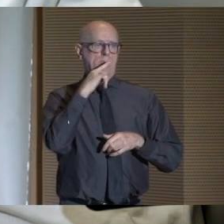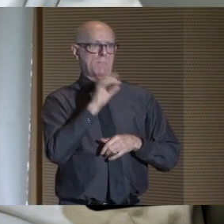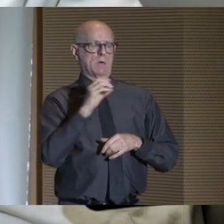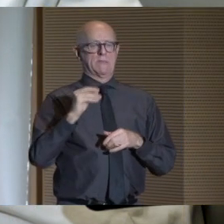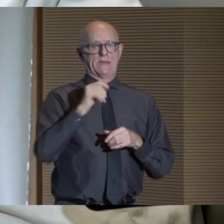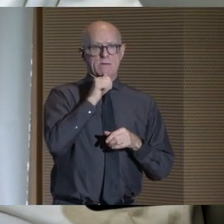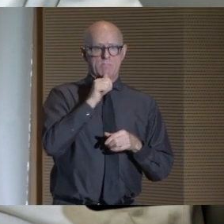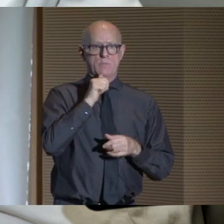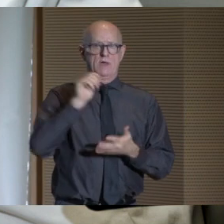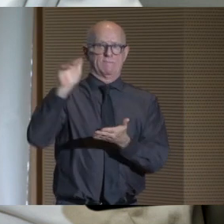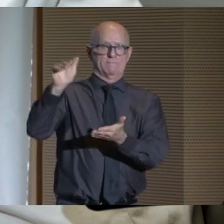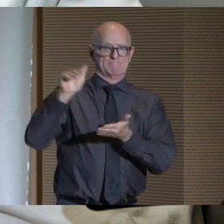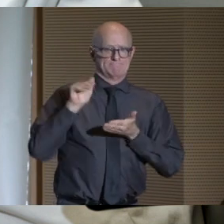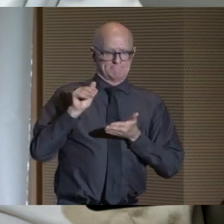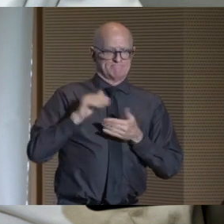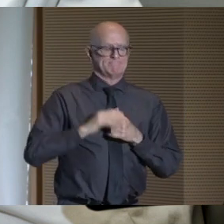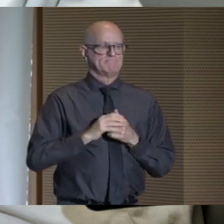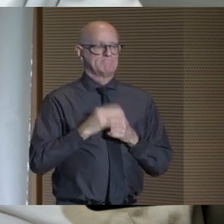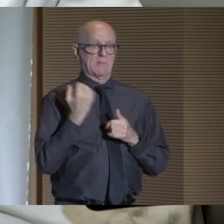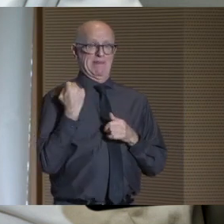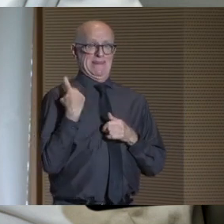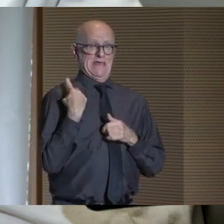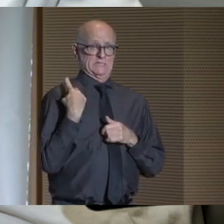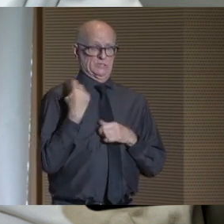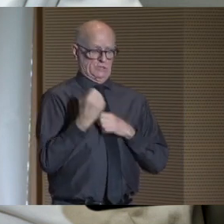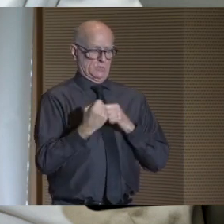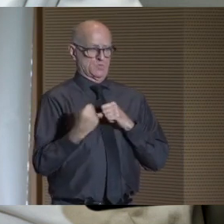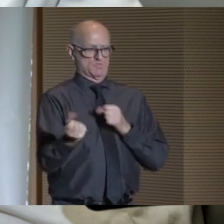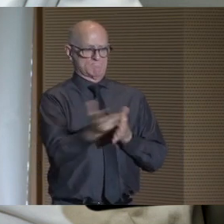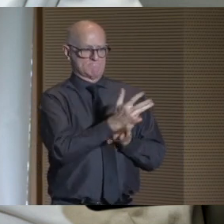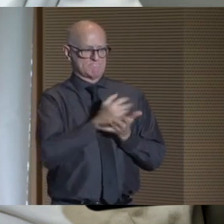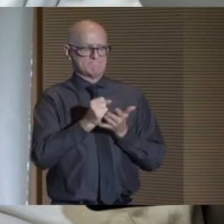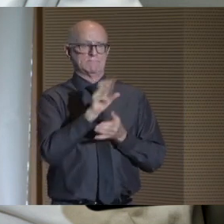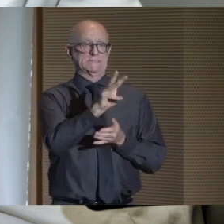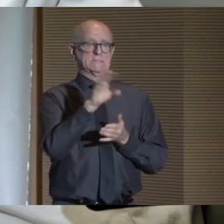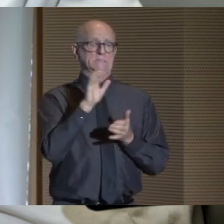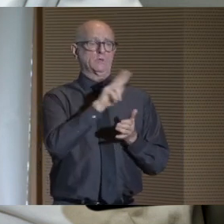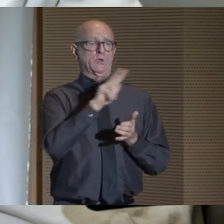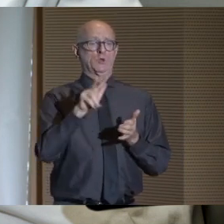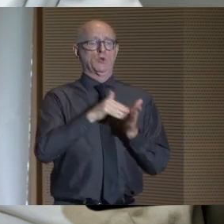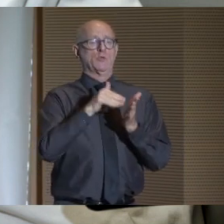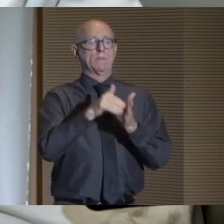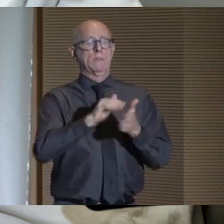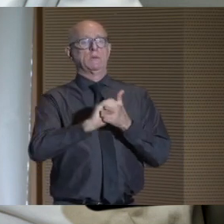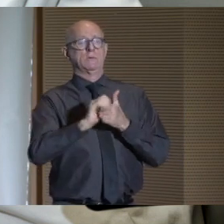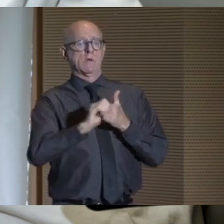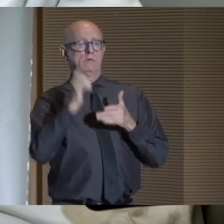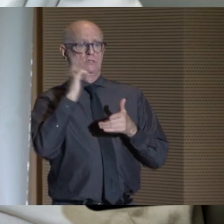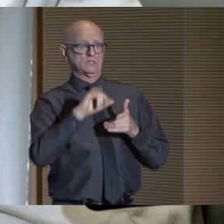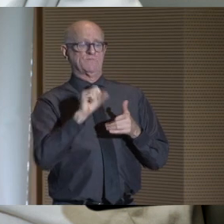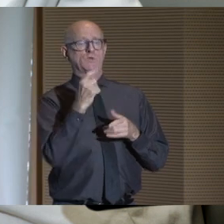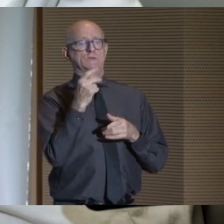Last academic year, we raised $633 million